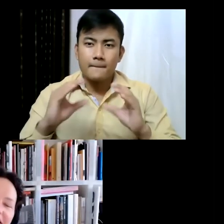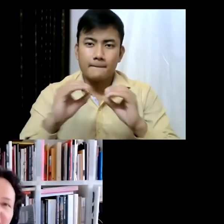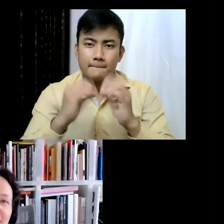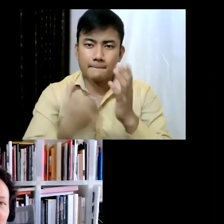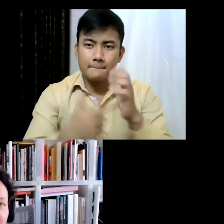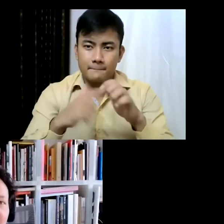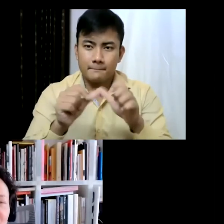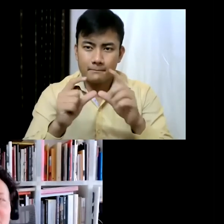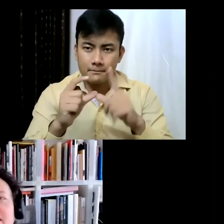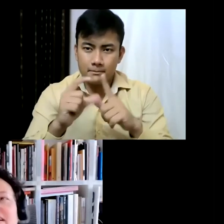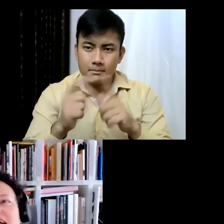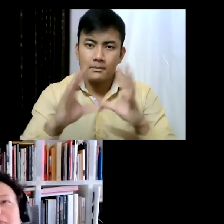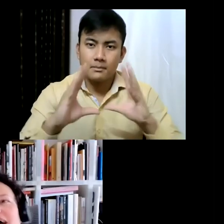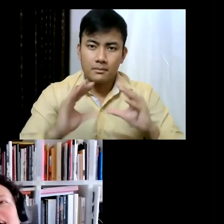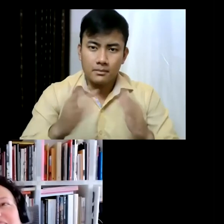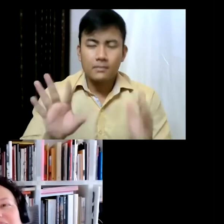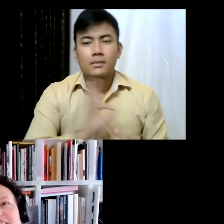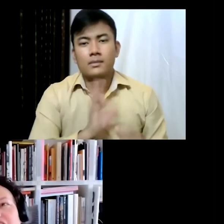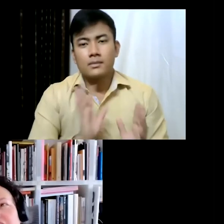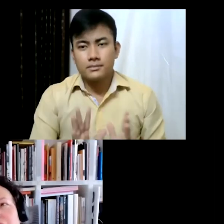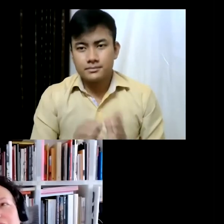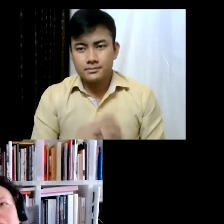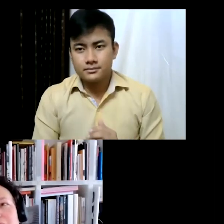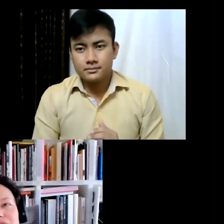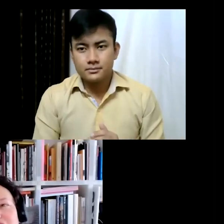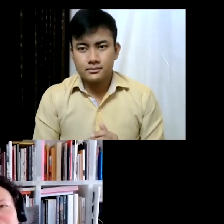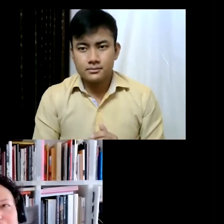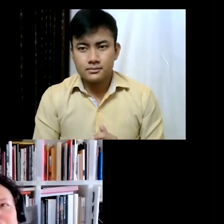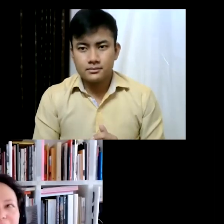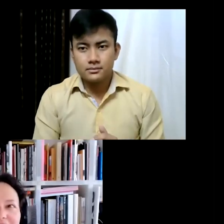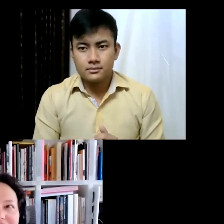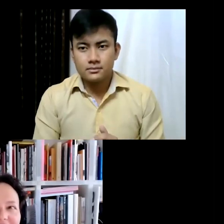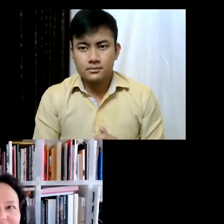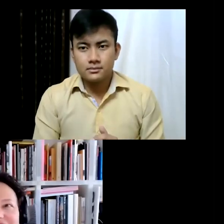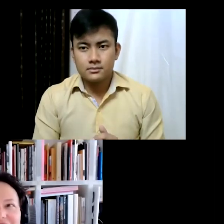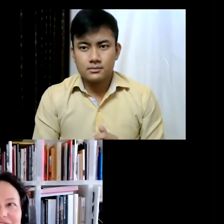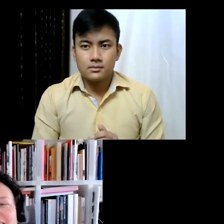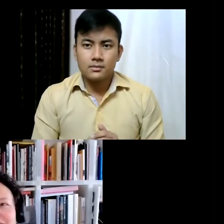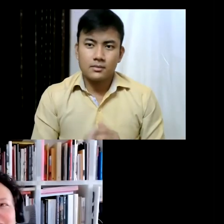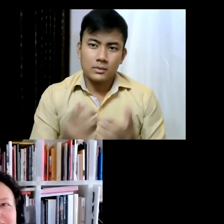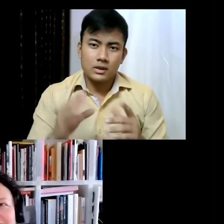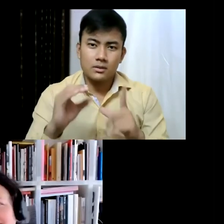pizza it's okay actually here, but like a very good just loaf of bread- it'd be so crunchy and